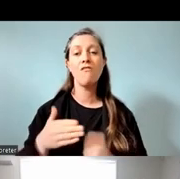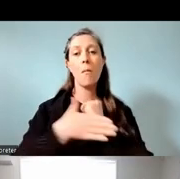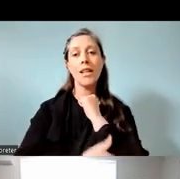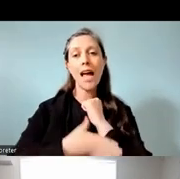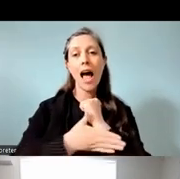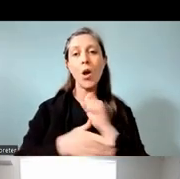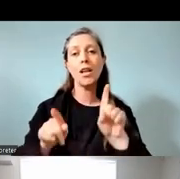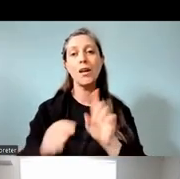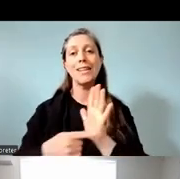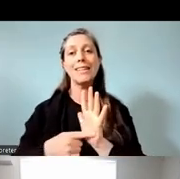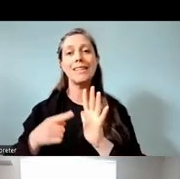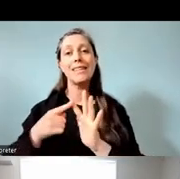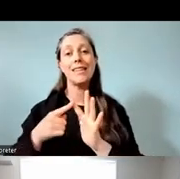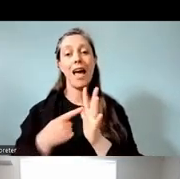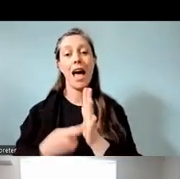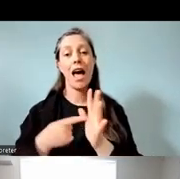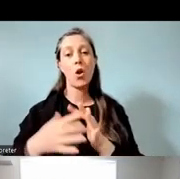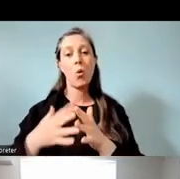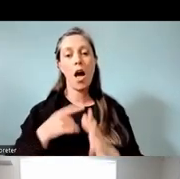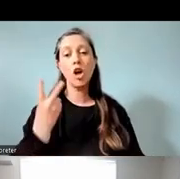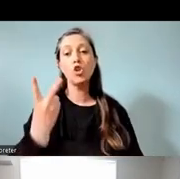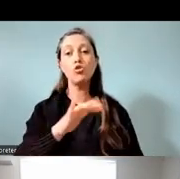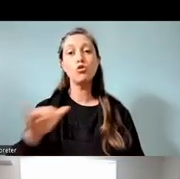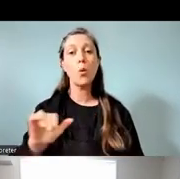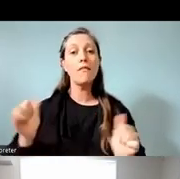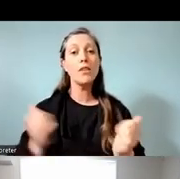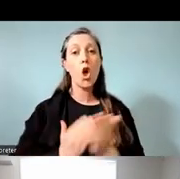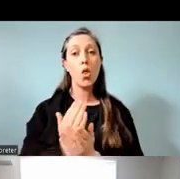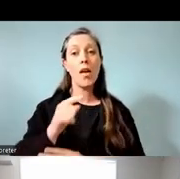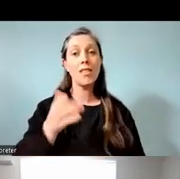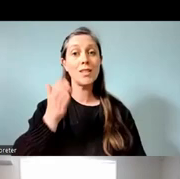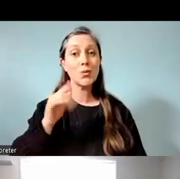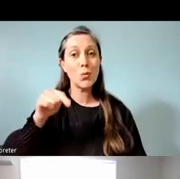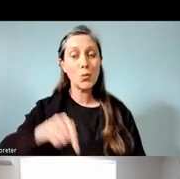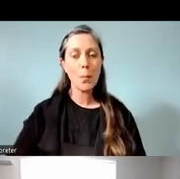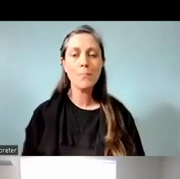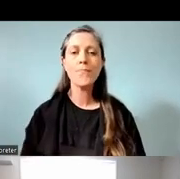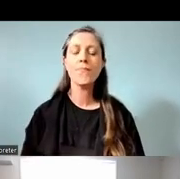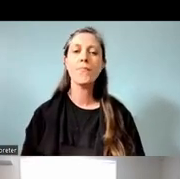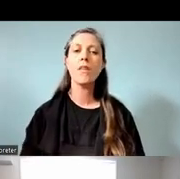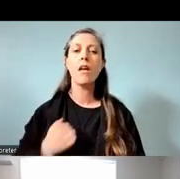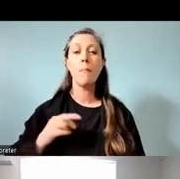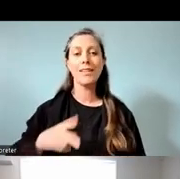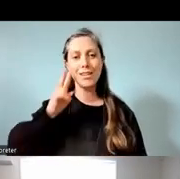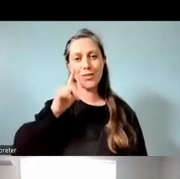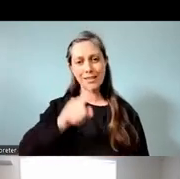and I have two children who have been through Waititiko Pasadena. My son, you can see there.